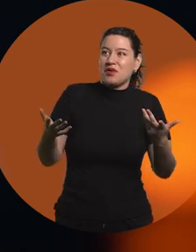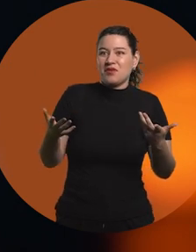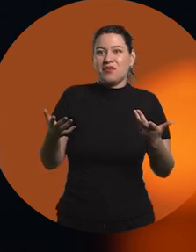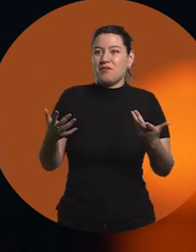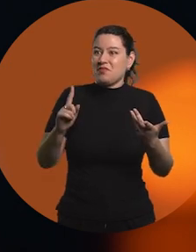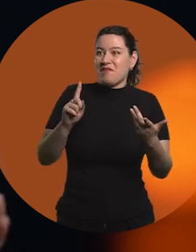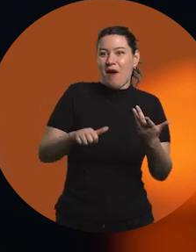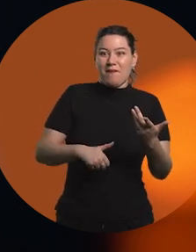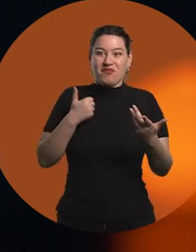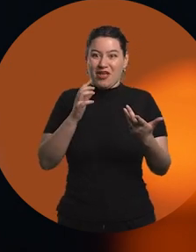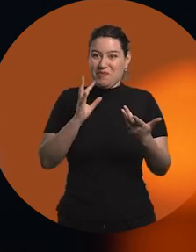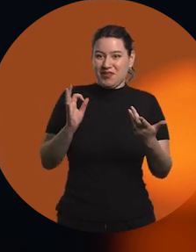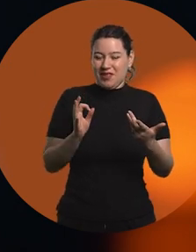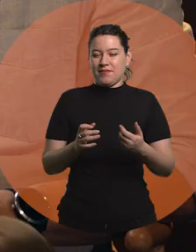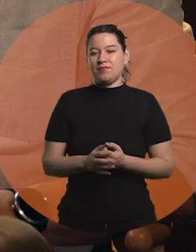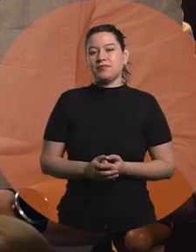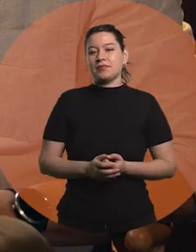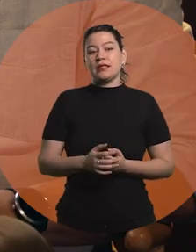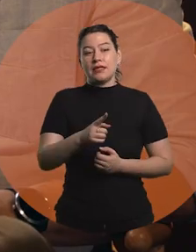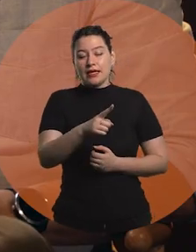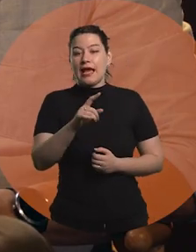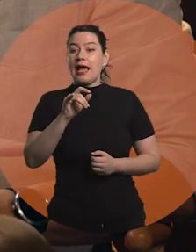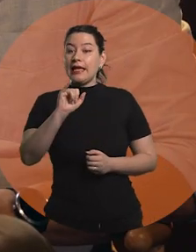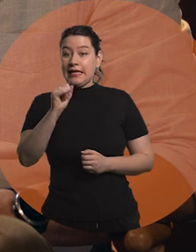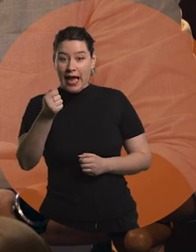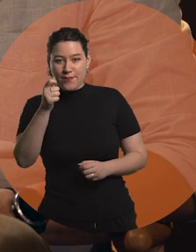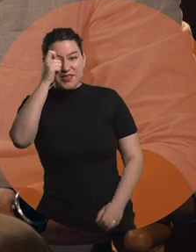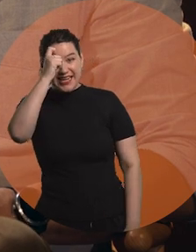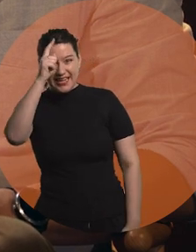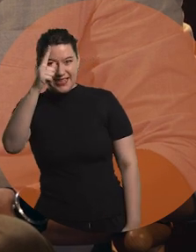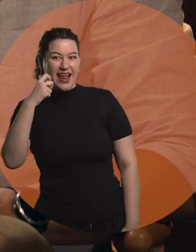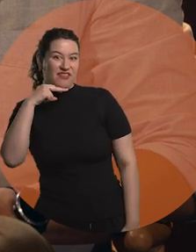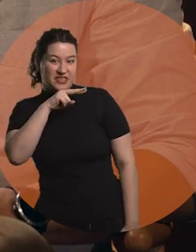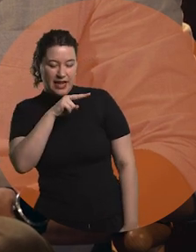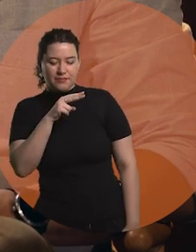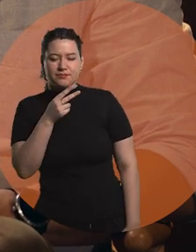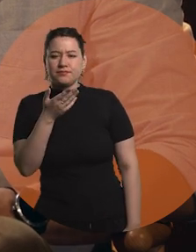that we can take advantage of. We see new AIs